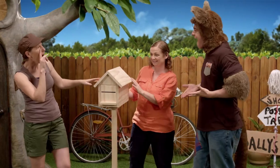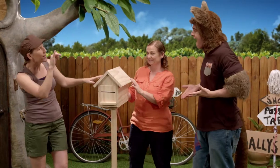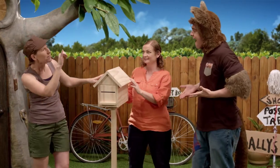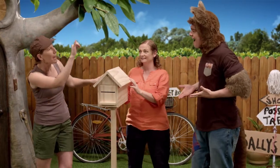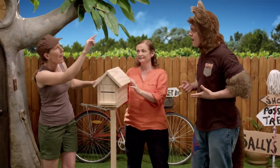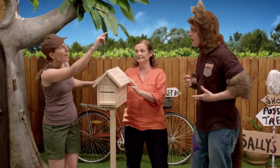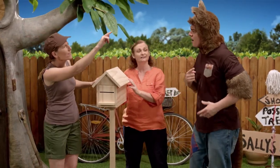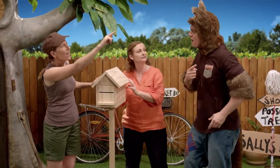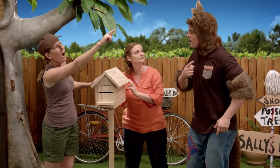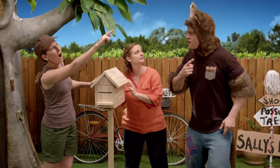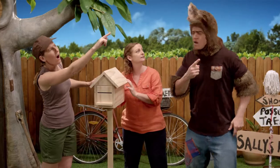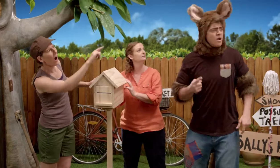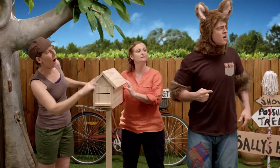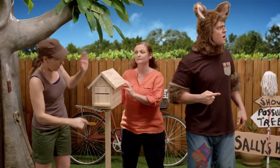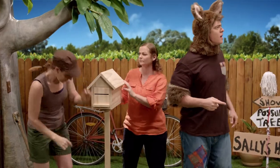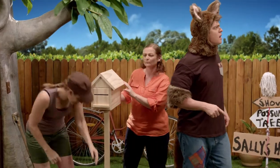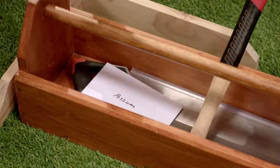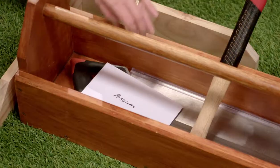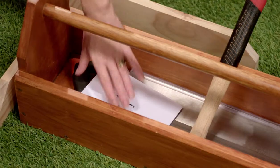Possum, look at the plane.